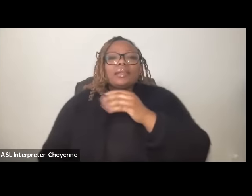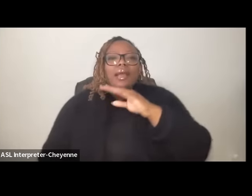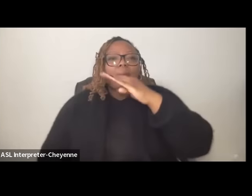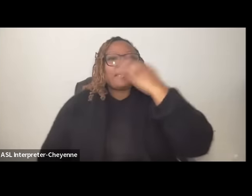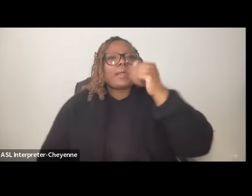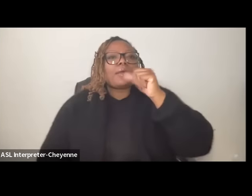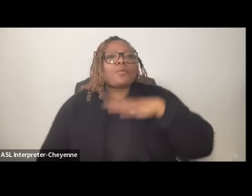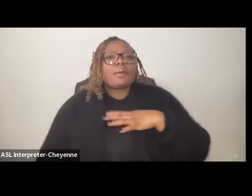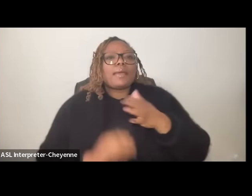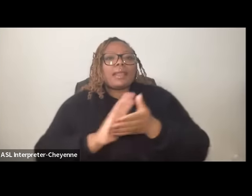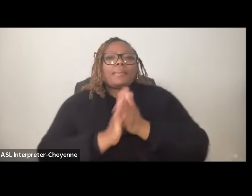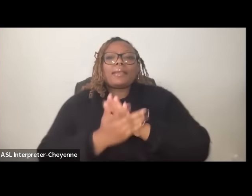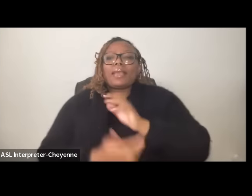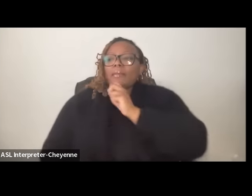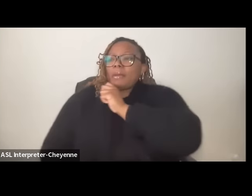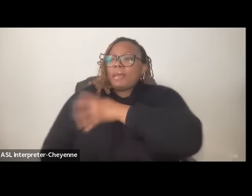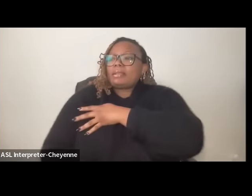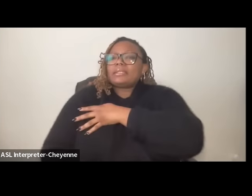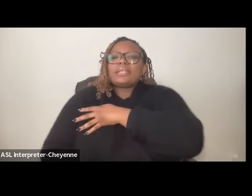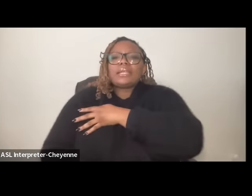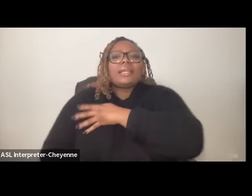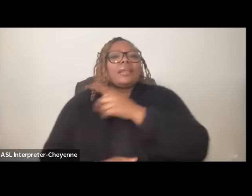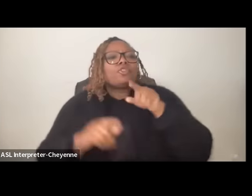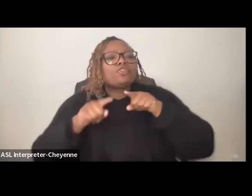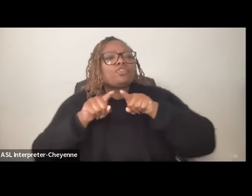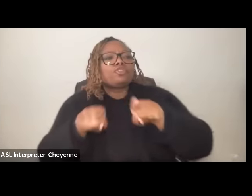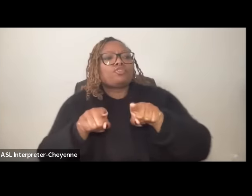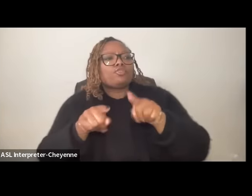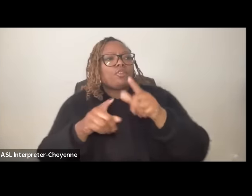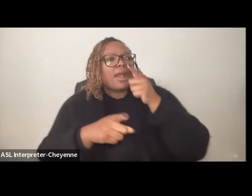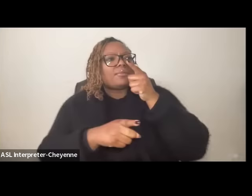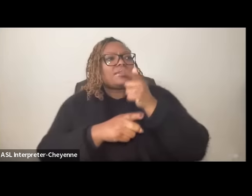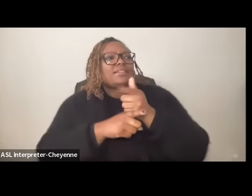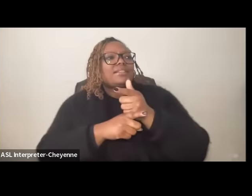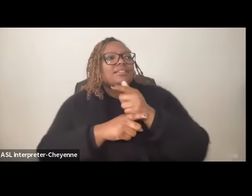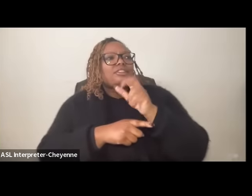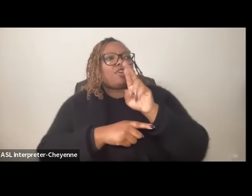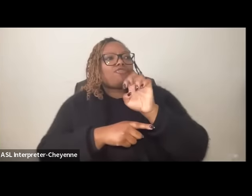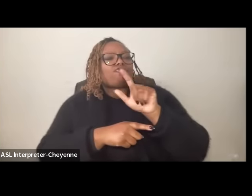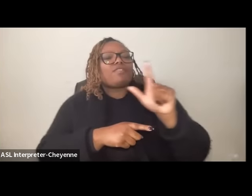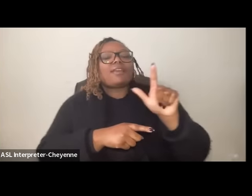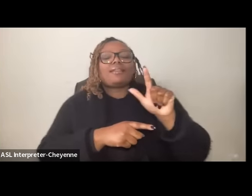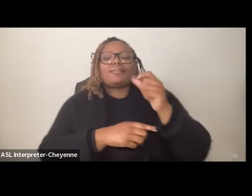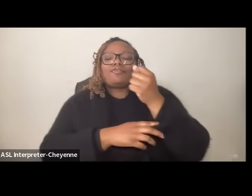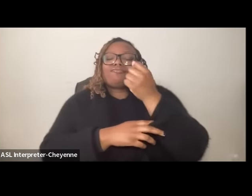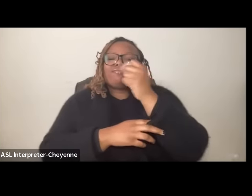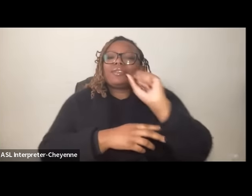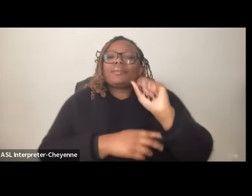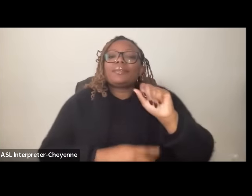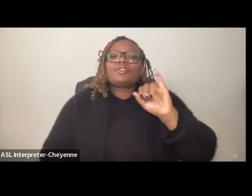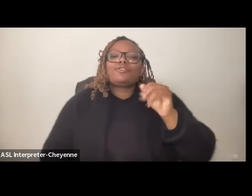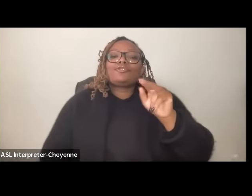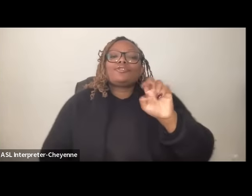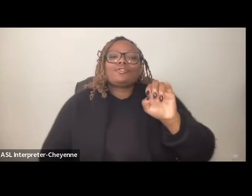became a Palestinian wrote Our beloved sister the radical feminist poet June Jordan in that simple